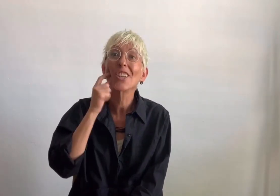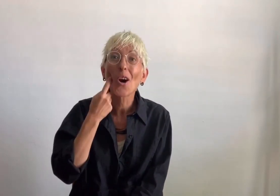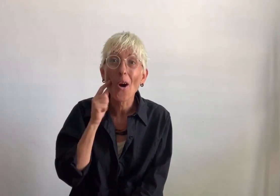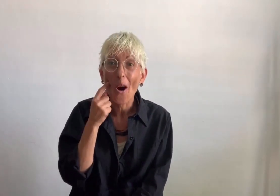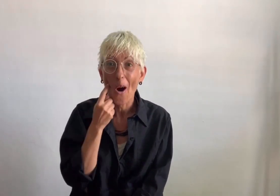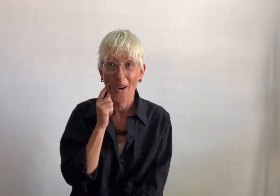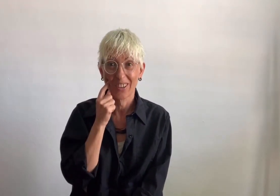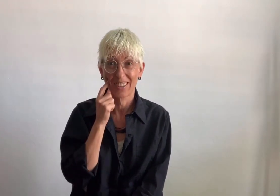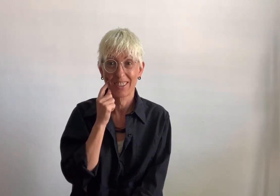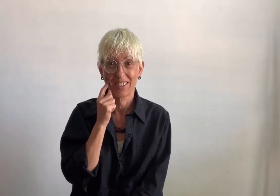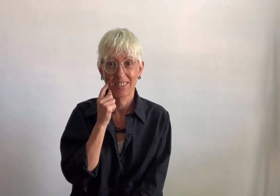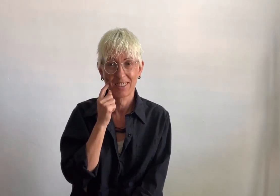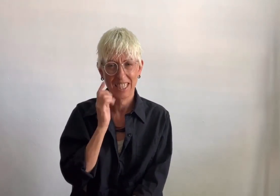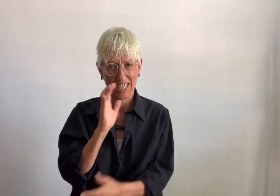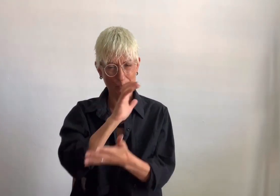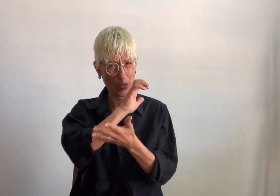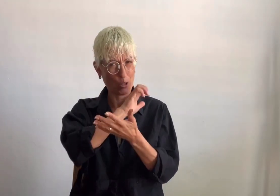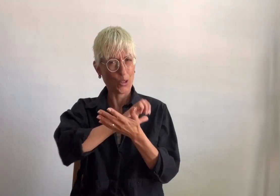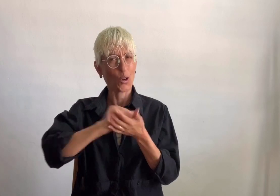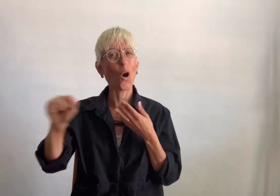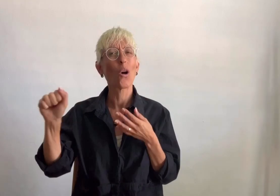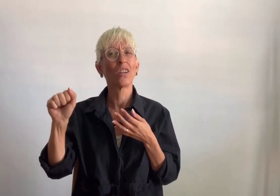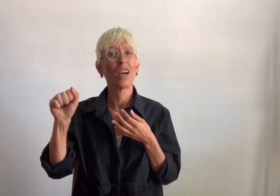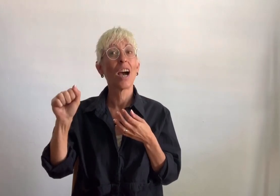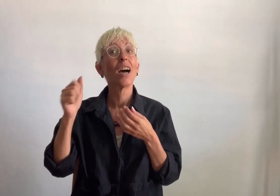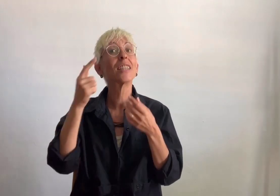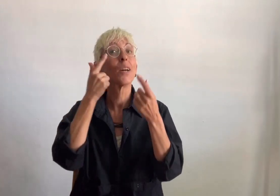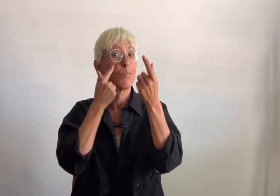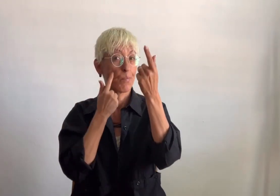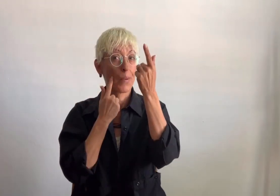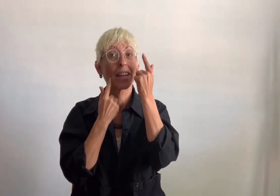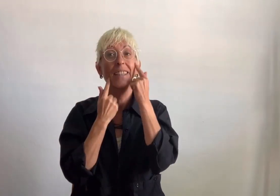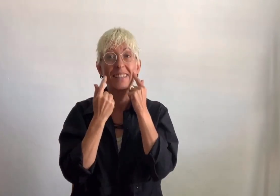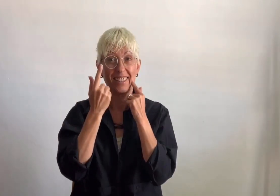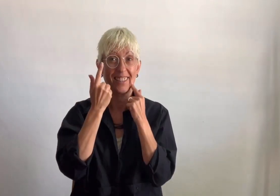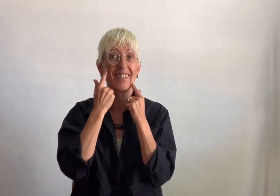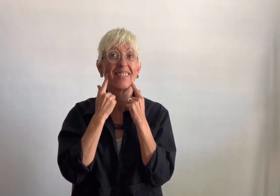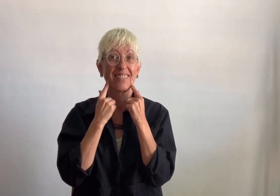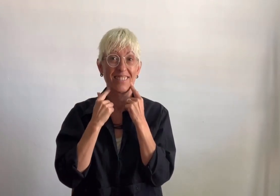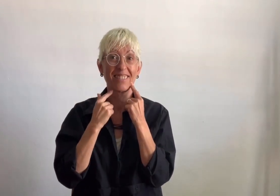The laugh will erase the crying